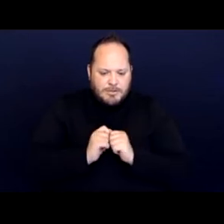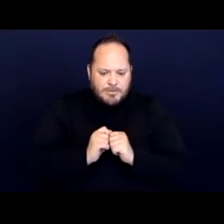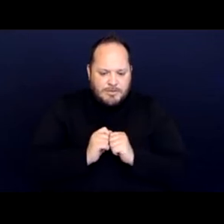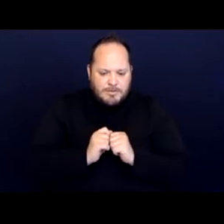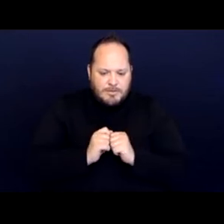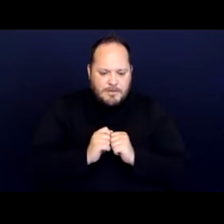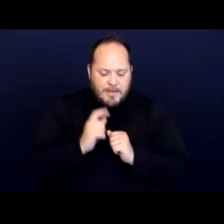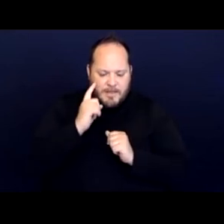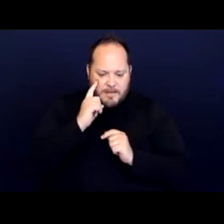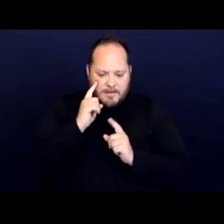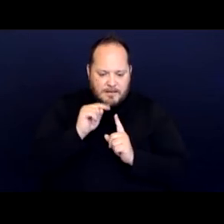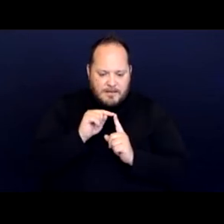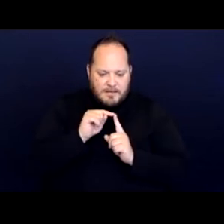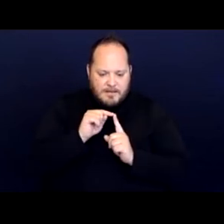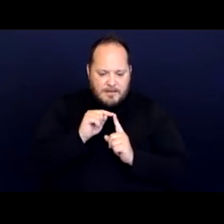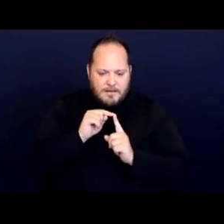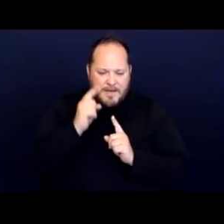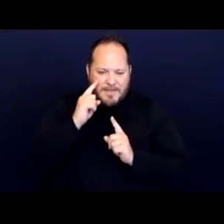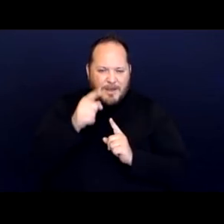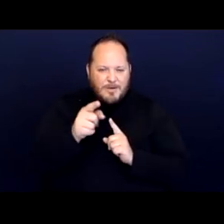I think that you went back instead of forward.